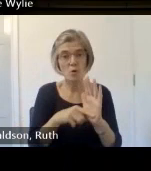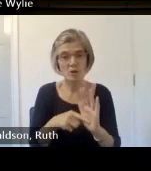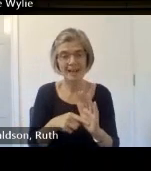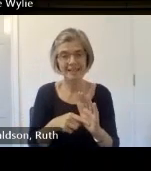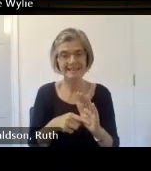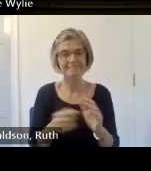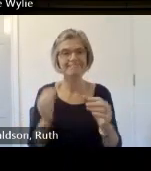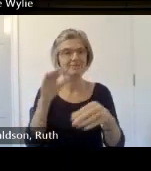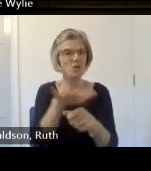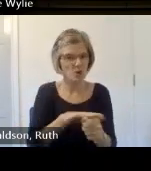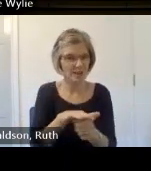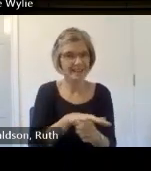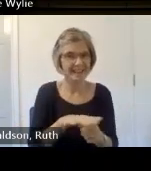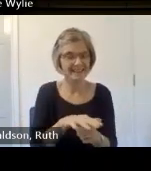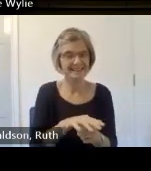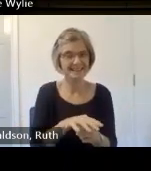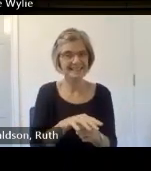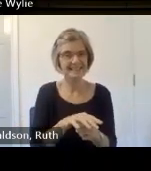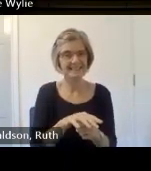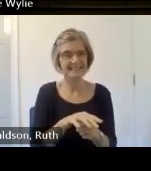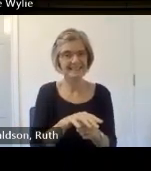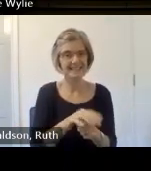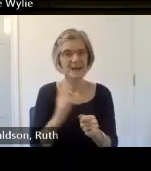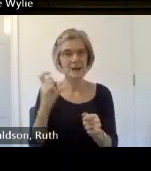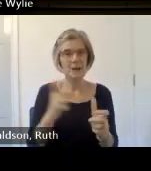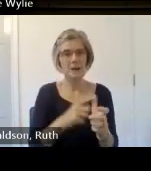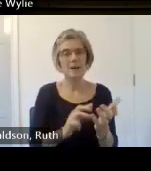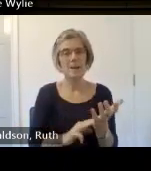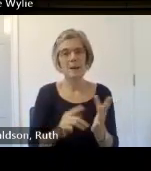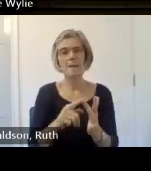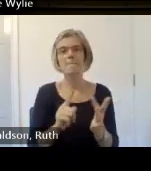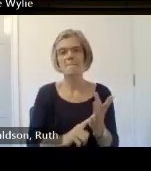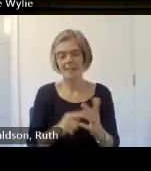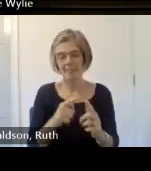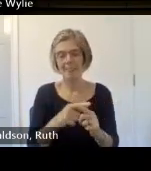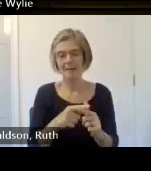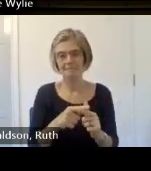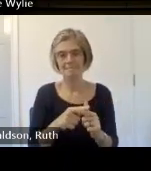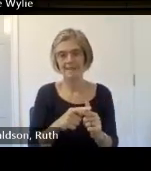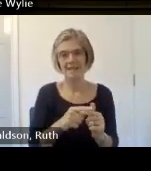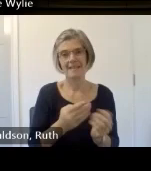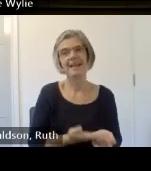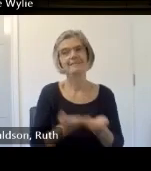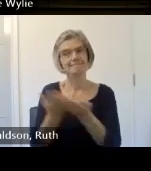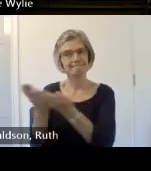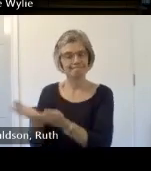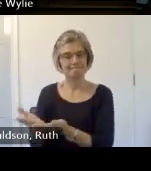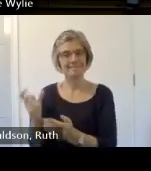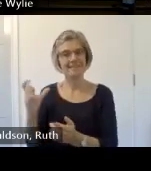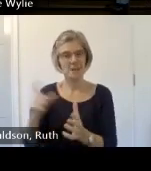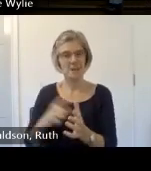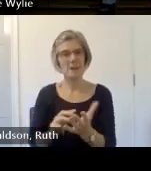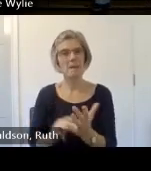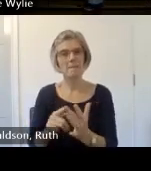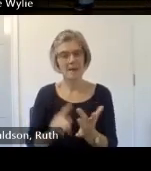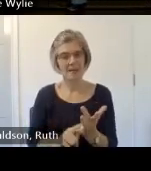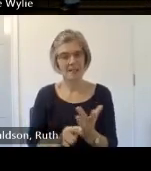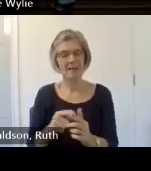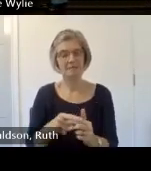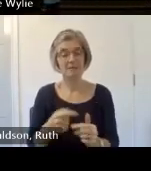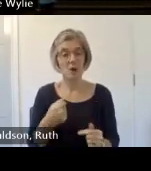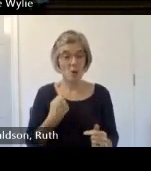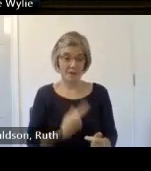Camille did before she does the bulk of of this presentation and I'm part of a team at uhi that